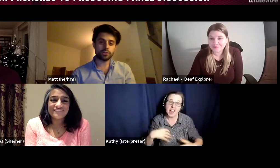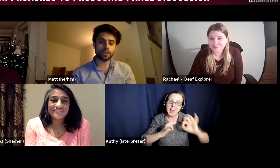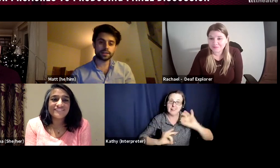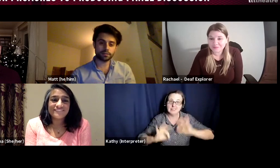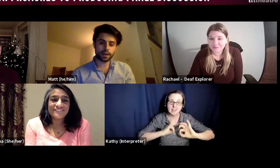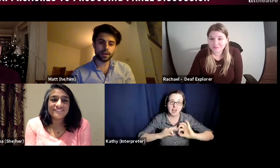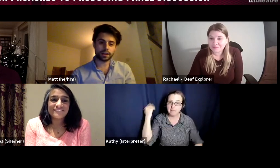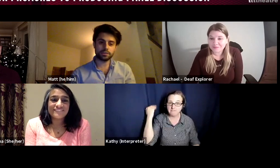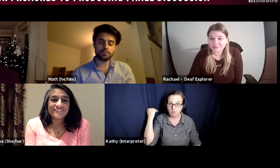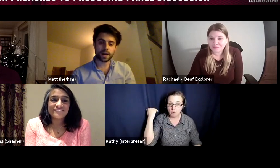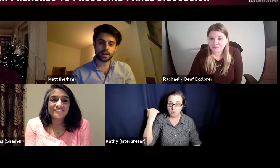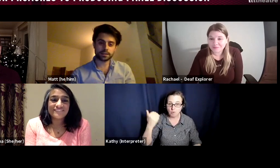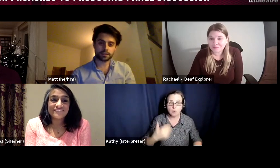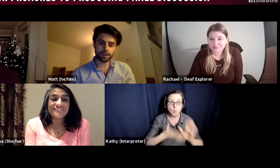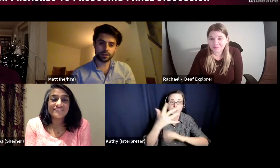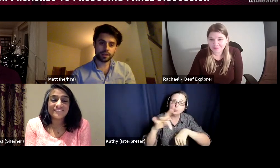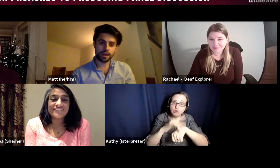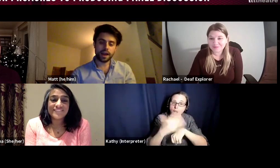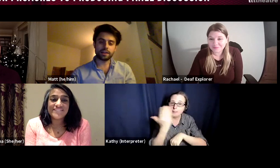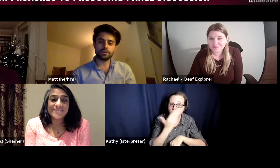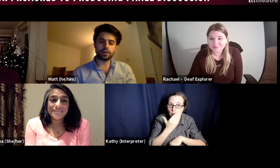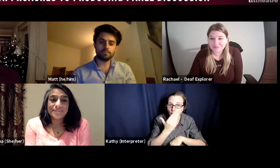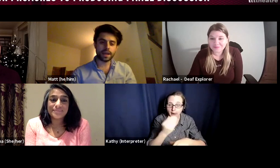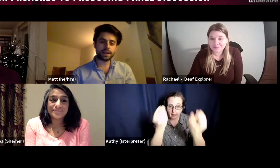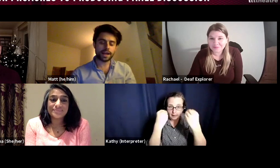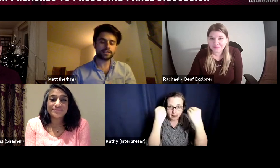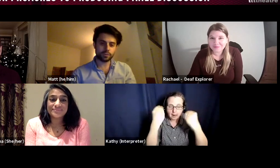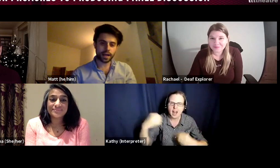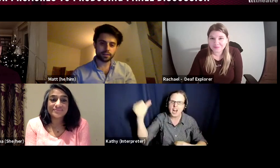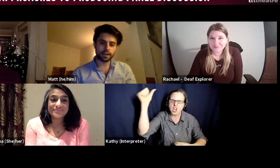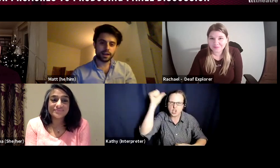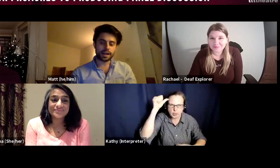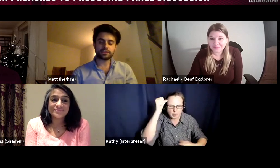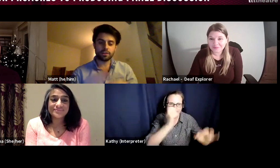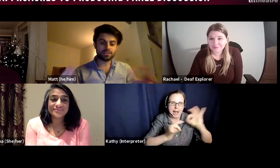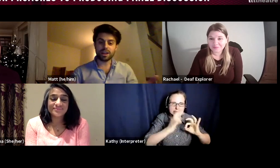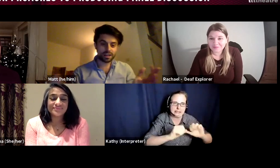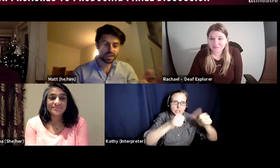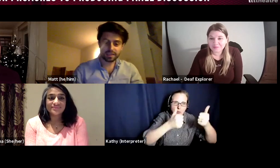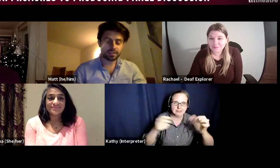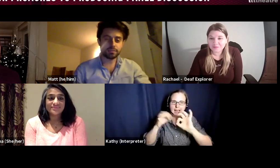acting felt like and what bad acting felt like and I knew I mainly acted well, okay, I think